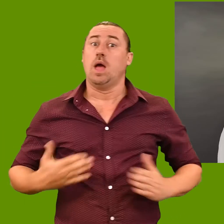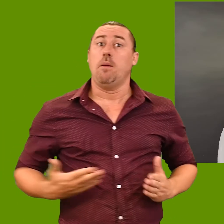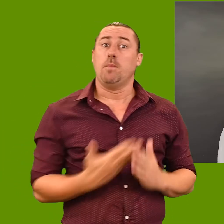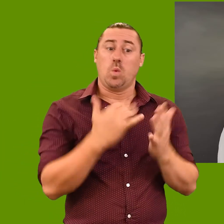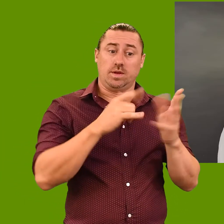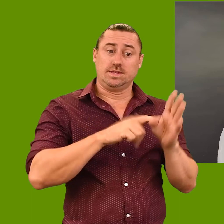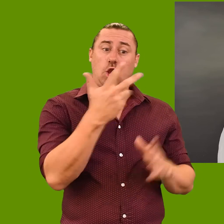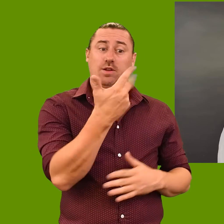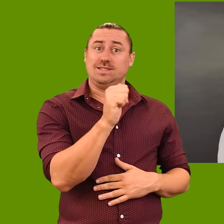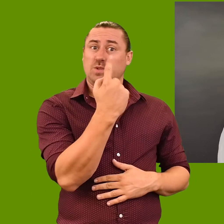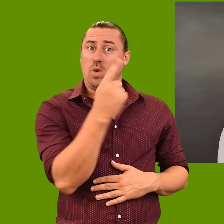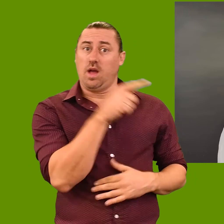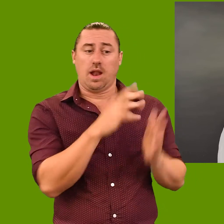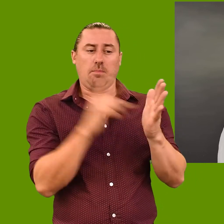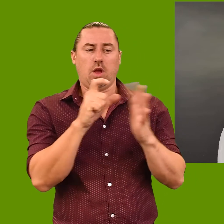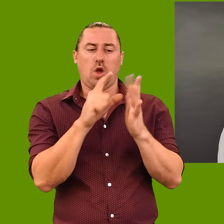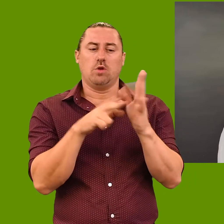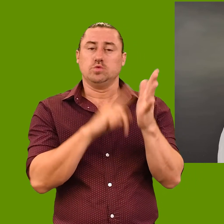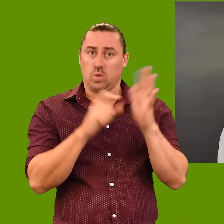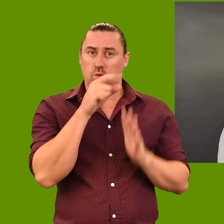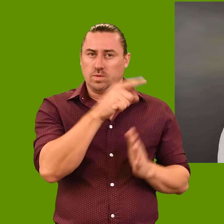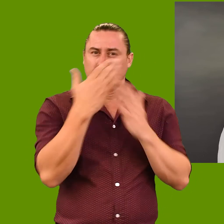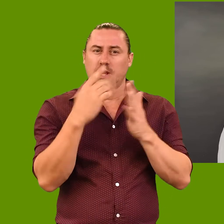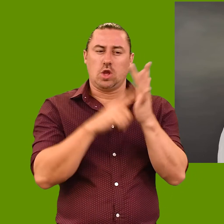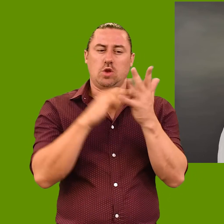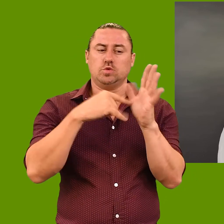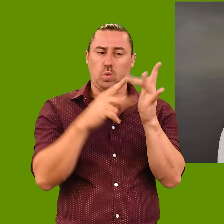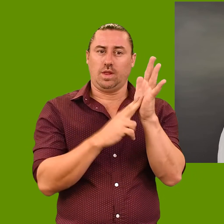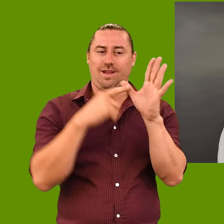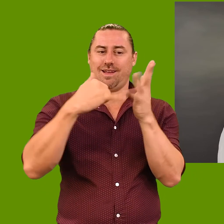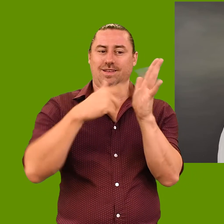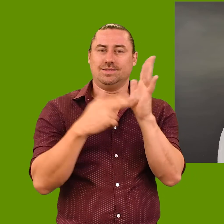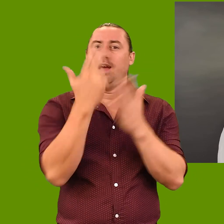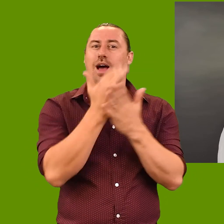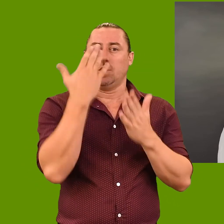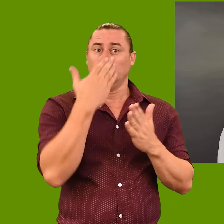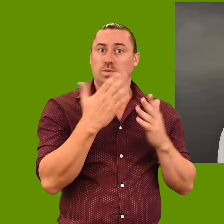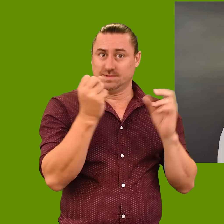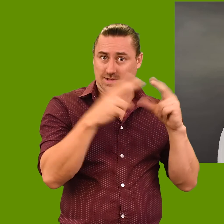Born in Sydney in 1961, McDonald has studied at the Julian Ashton Art School in Sydney